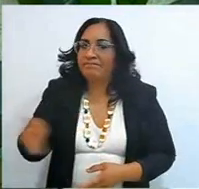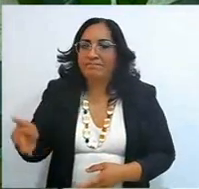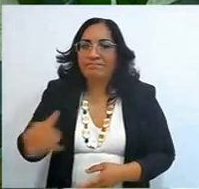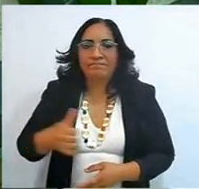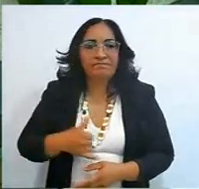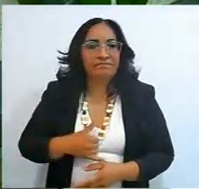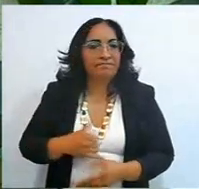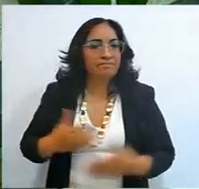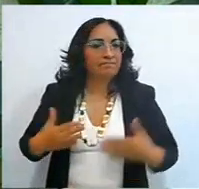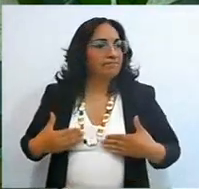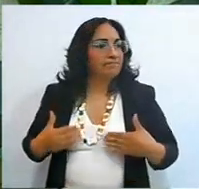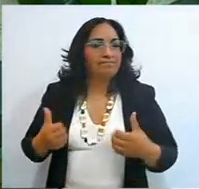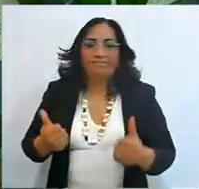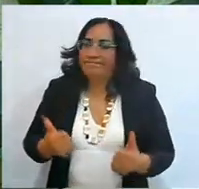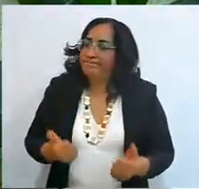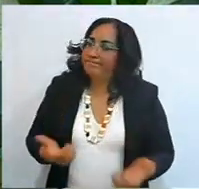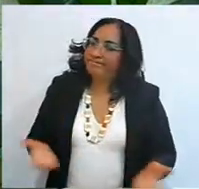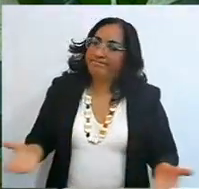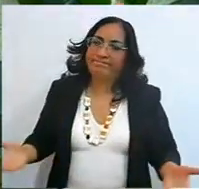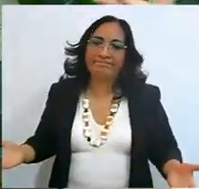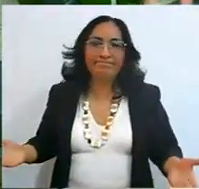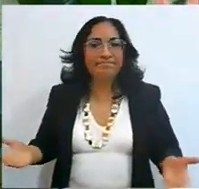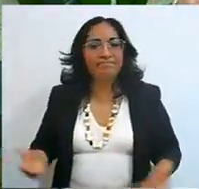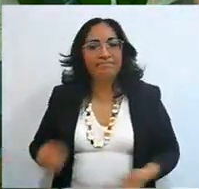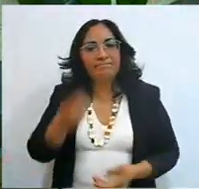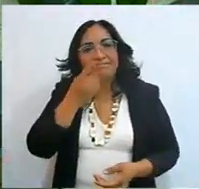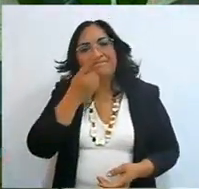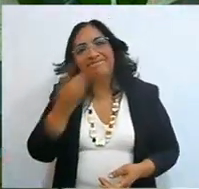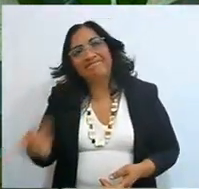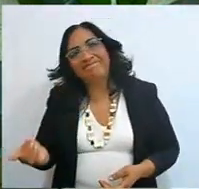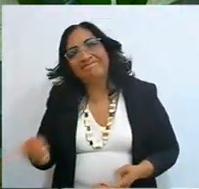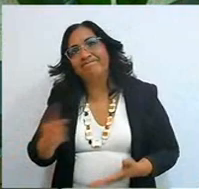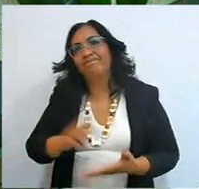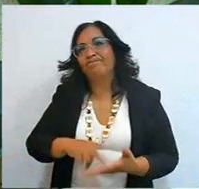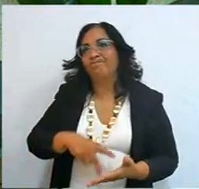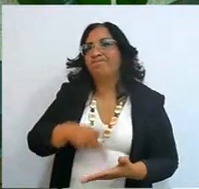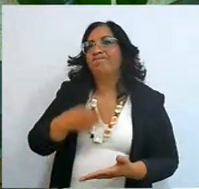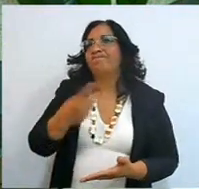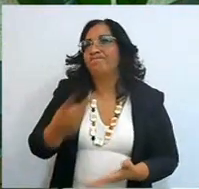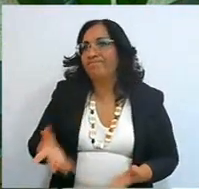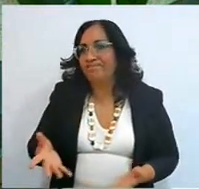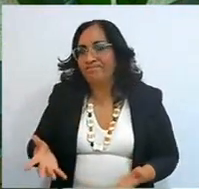I said oops, I thought that I was already going back and again, and no,